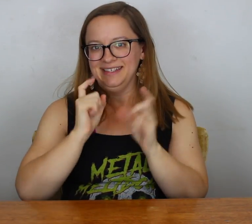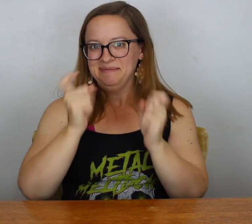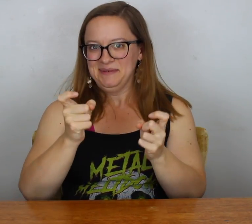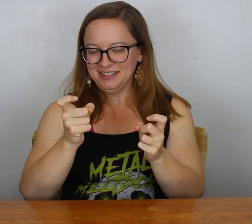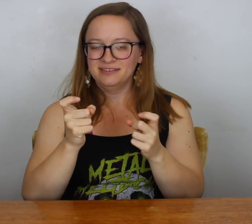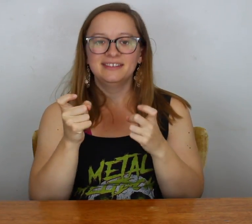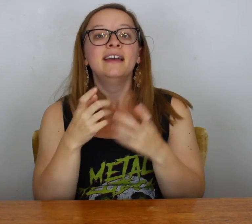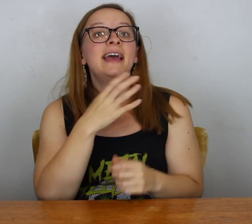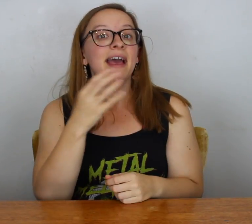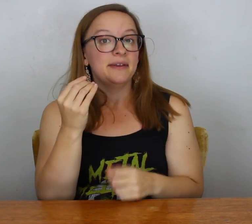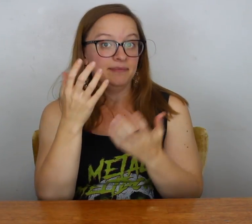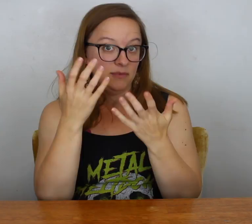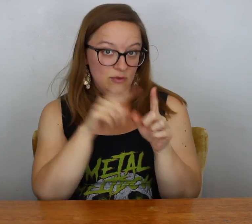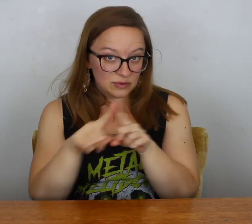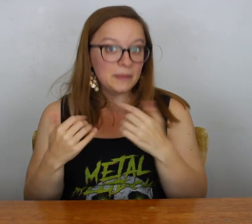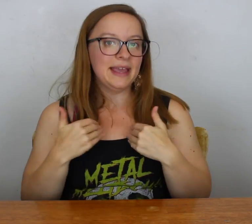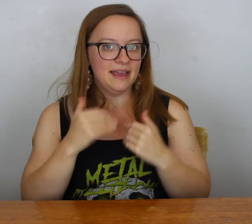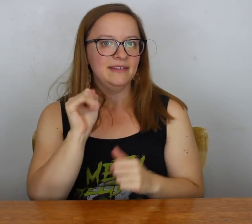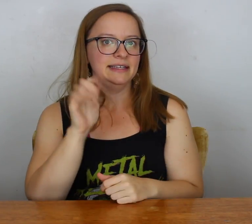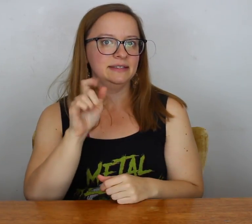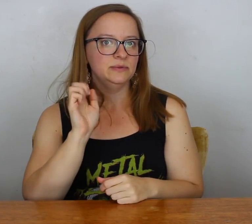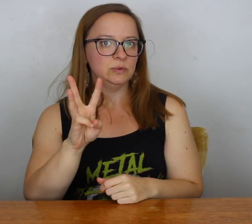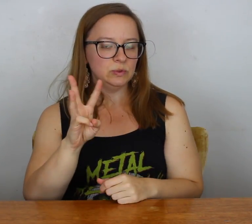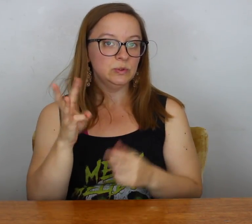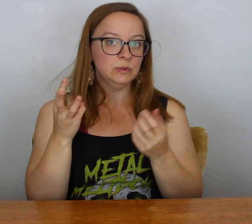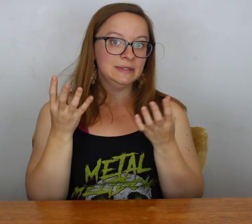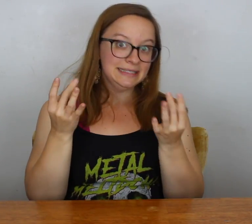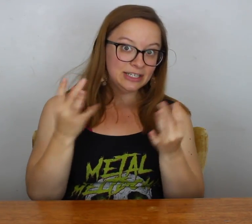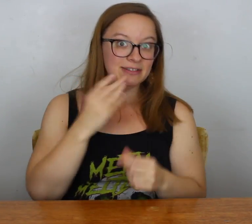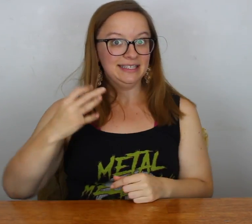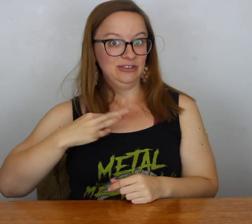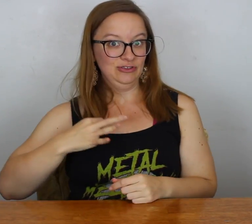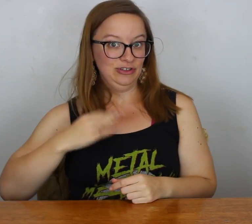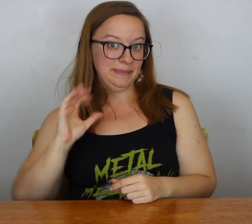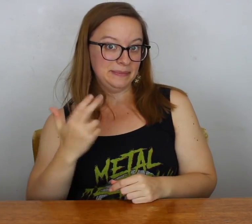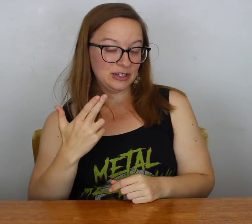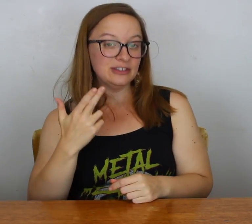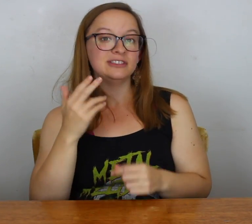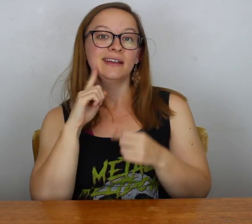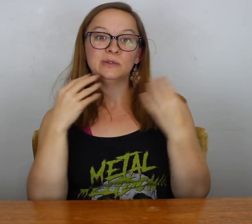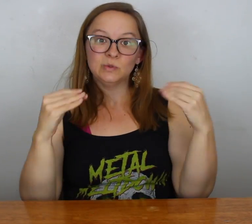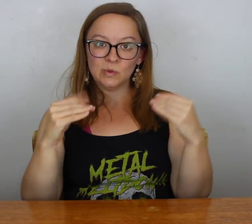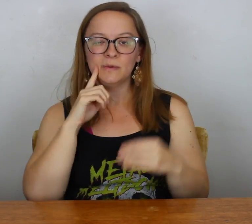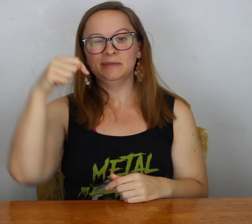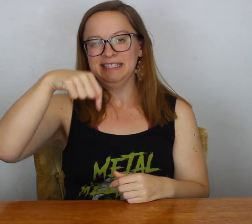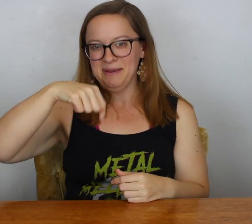of Ko-fi for a one time donation. Also remember we do have our ASL Stew stickers and shirts in our merch store.